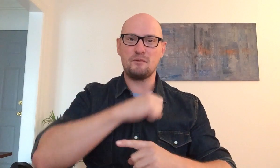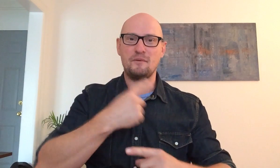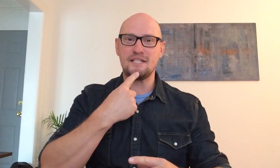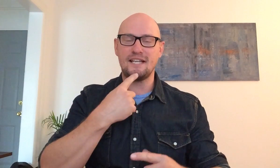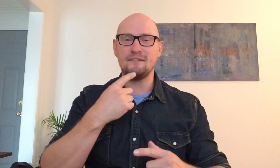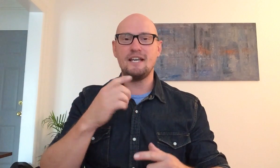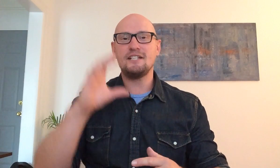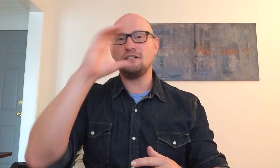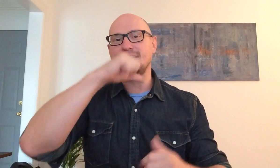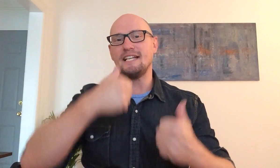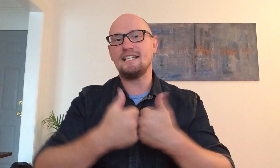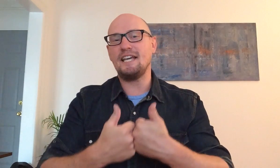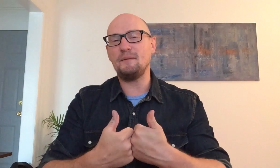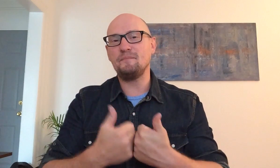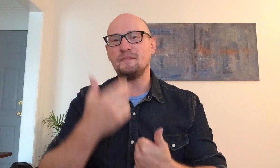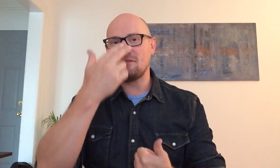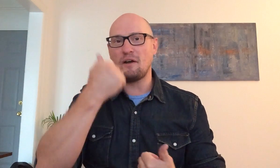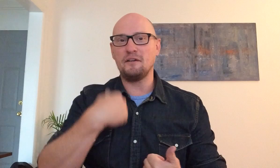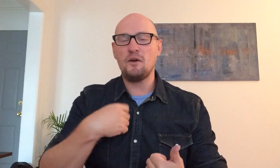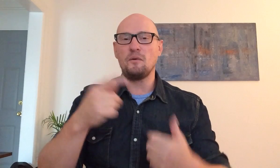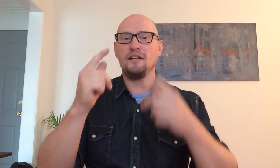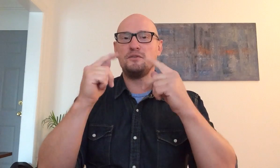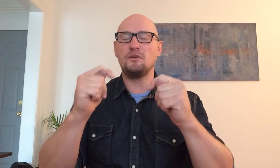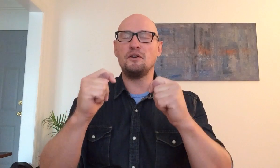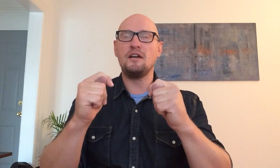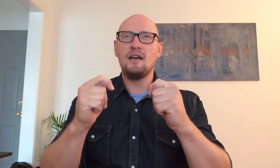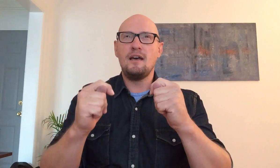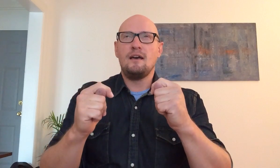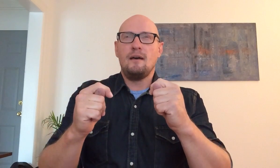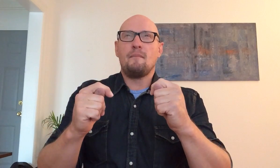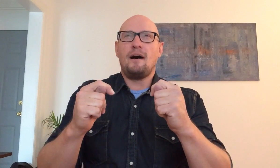what i was saying it's called the guessing game is fun when i tutor my